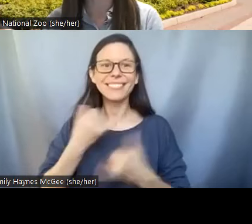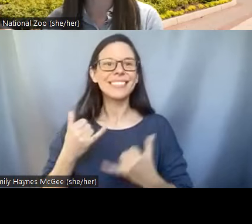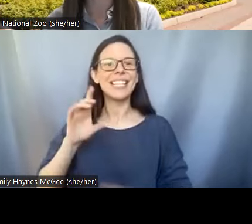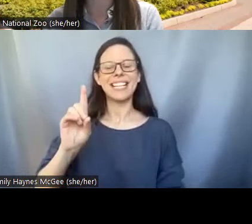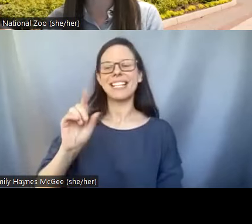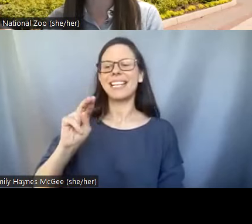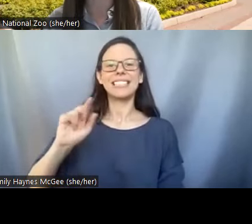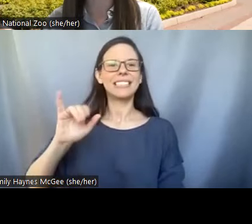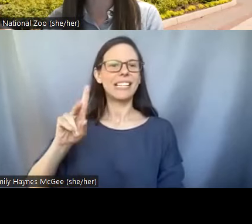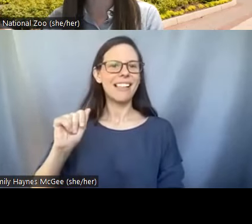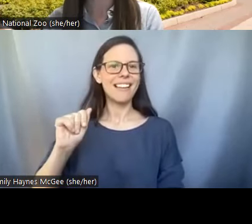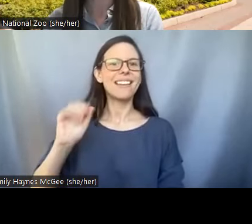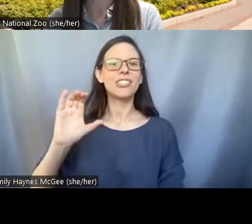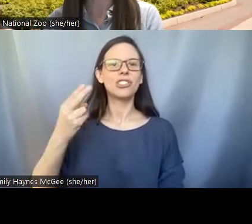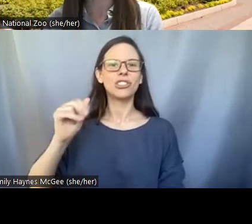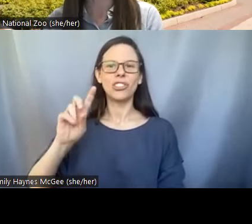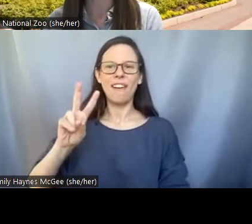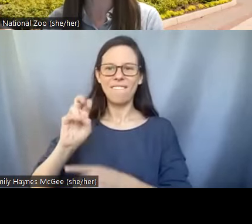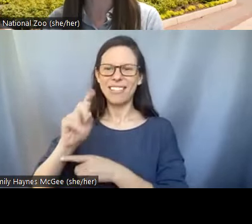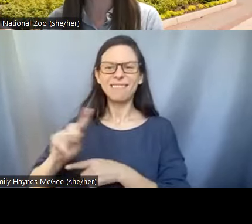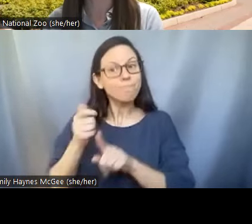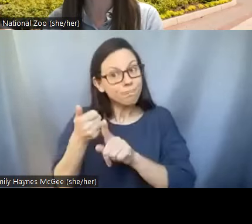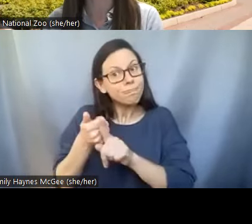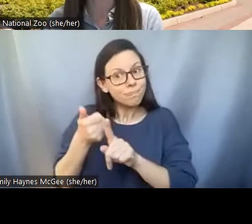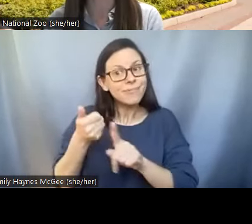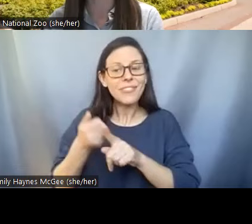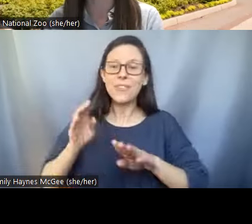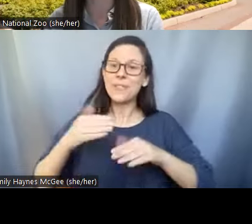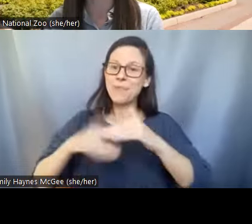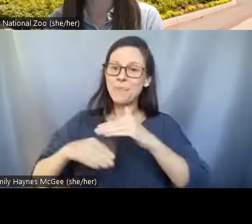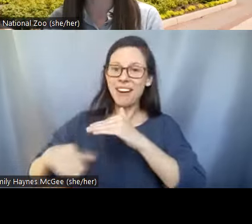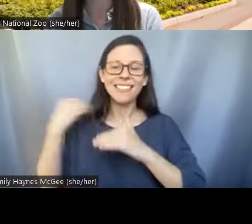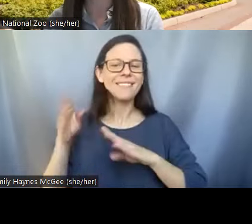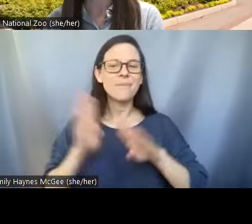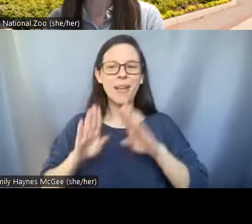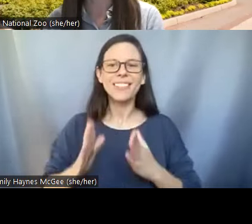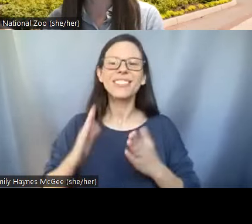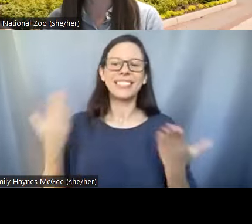reproductive biologist here at the National Zoo and Conservation Biology Institute. So you may see